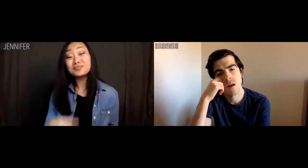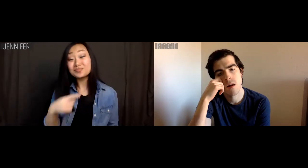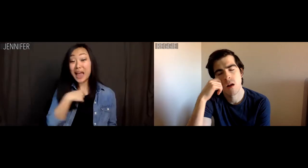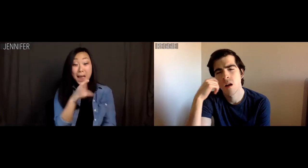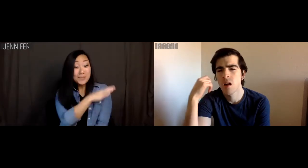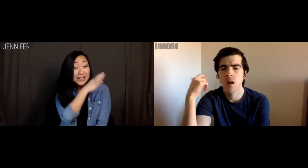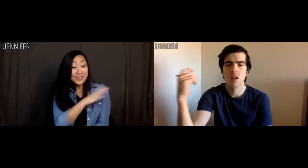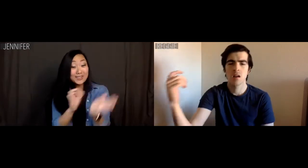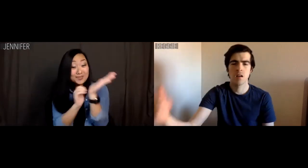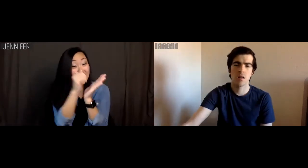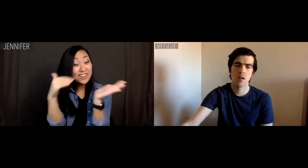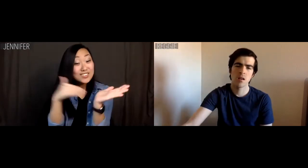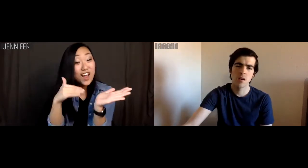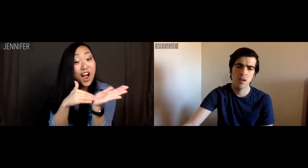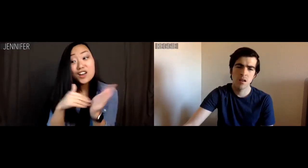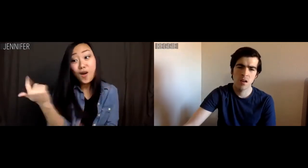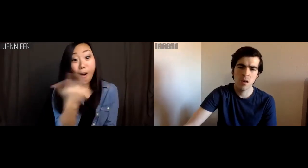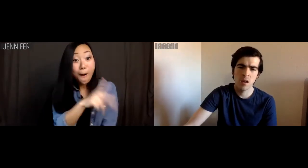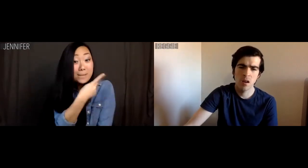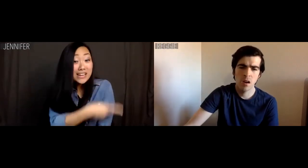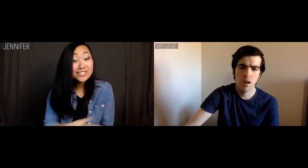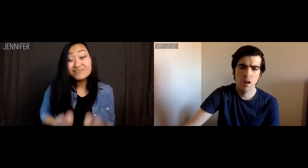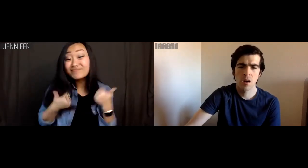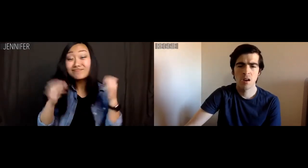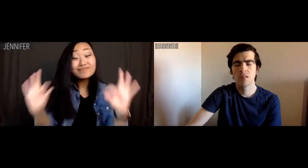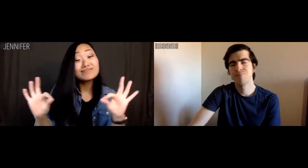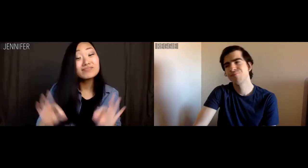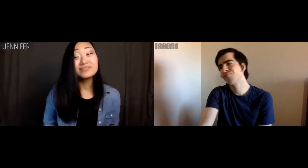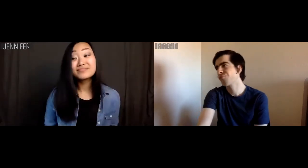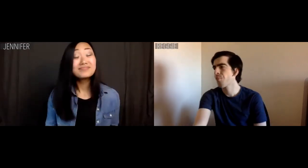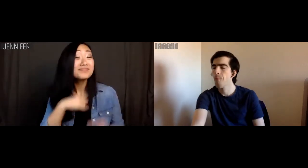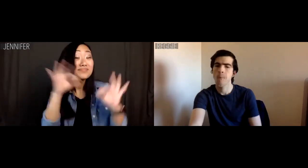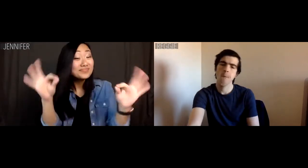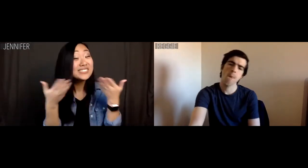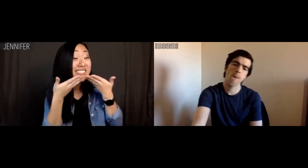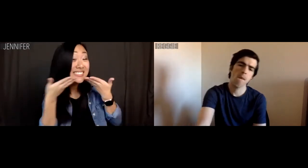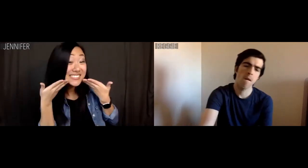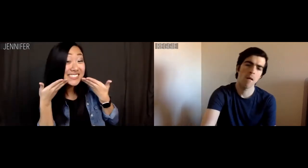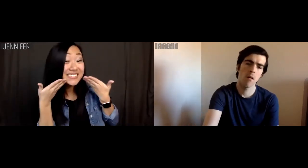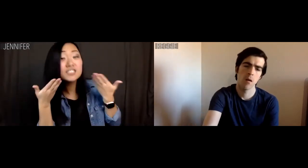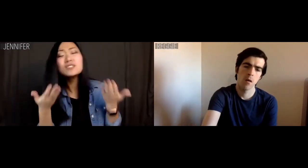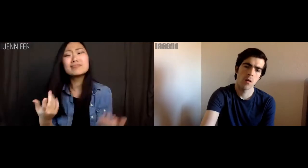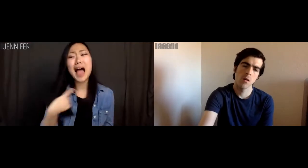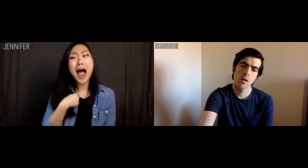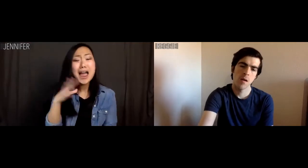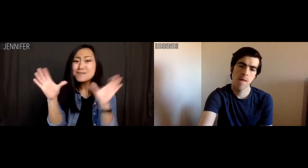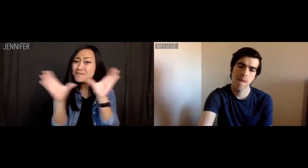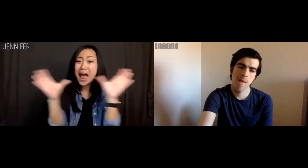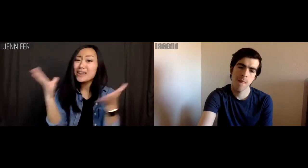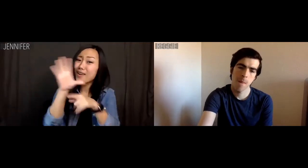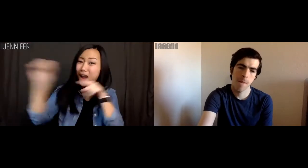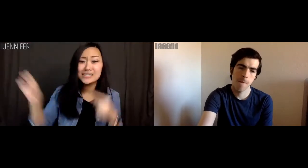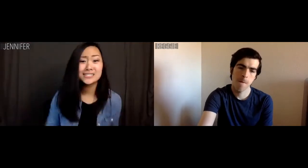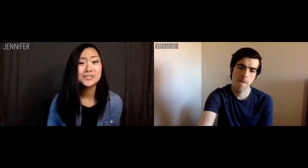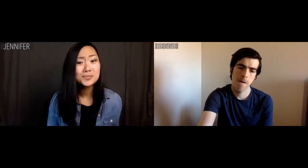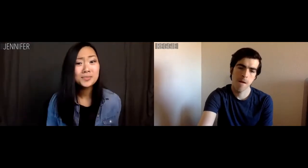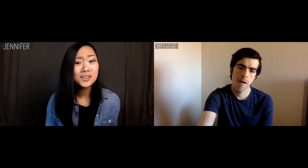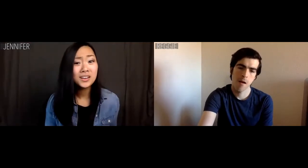Cuz I'm a clinical oncologist with a perfect survival rate and perfect dentistry. I'm patently awesome!